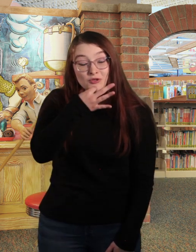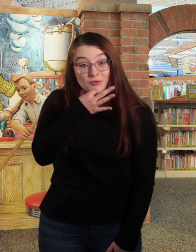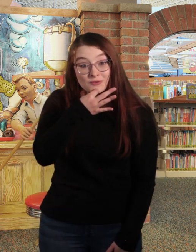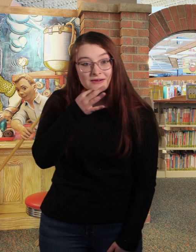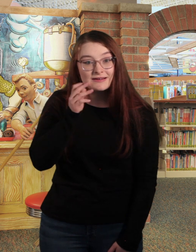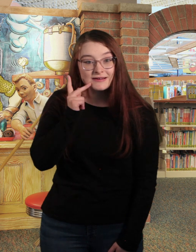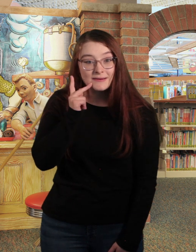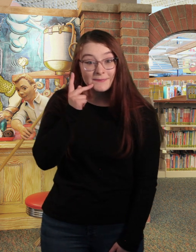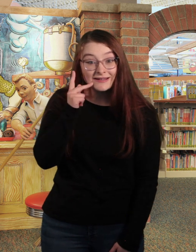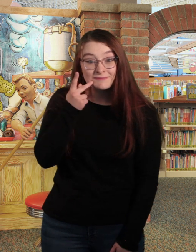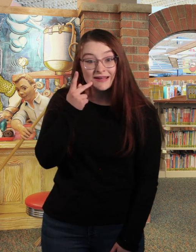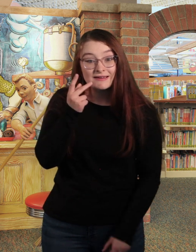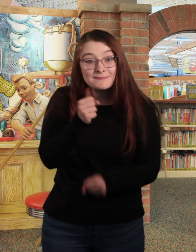And soon Penelope made friends.